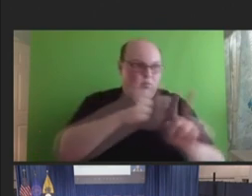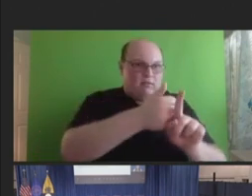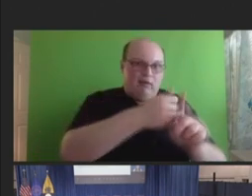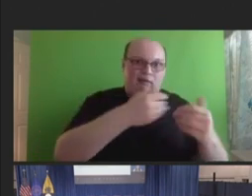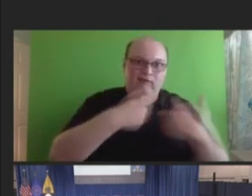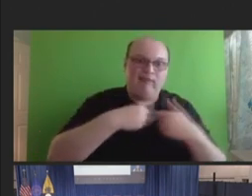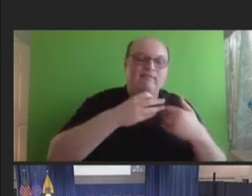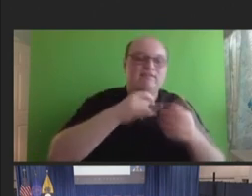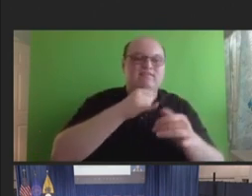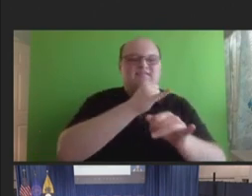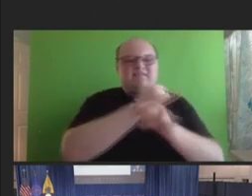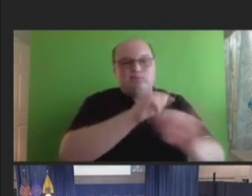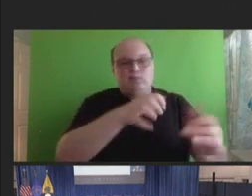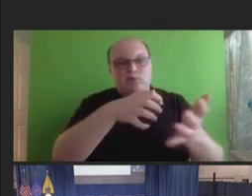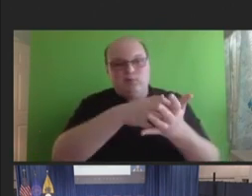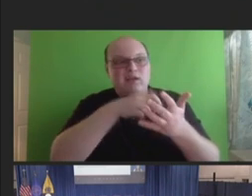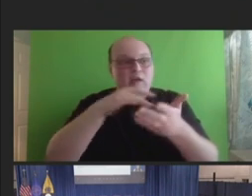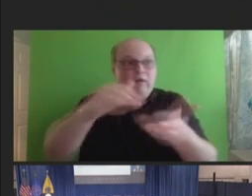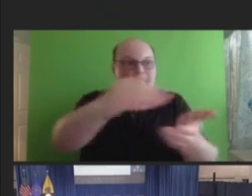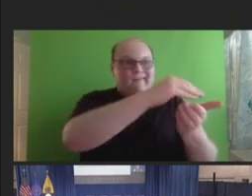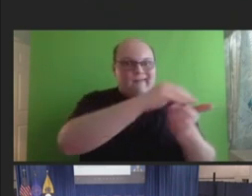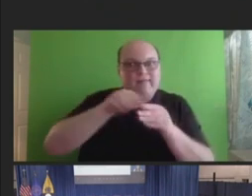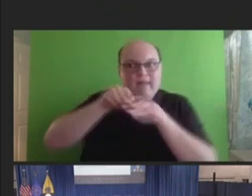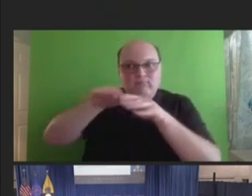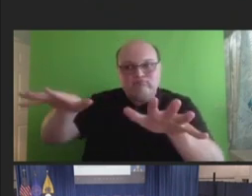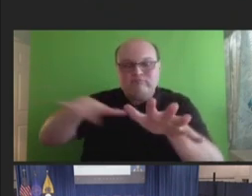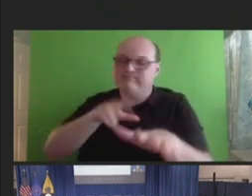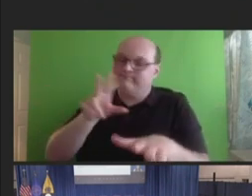at this time. However, we are developing a new V-safe platform